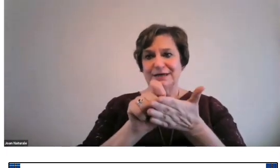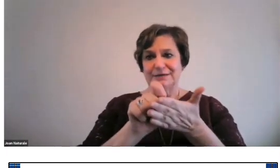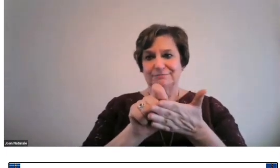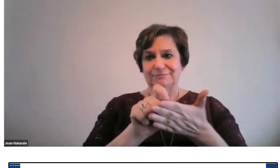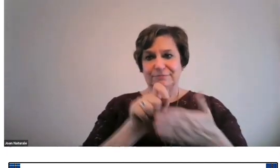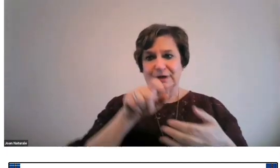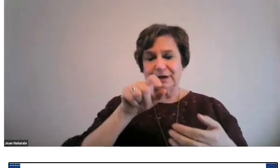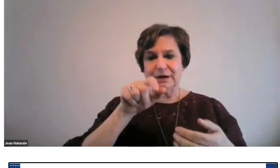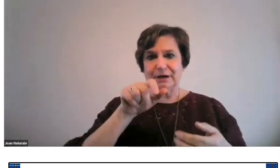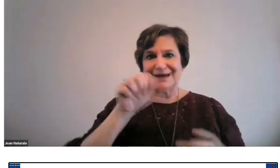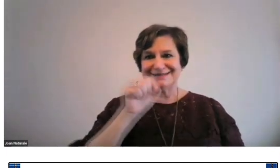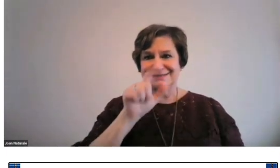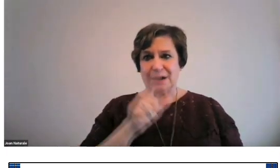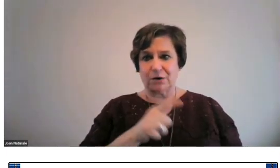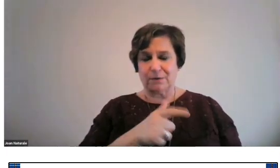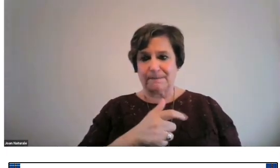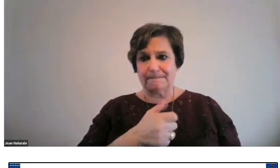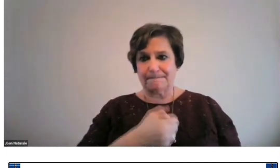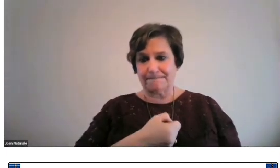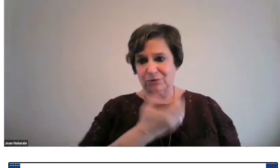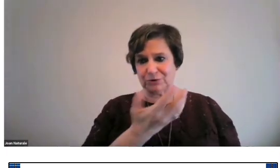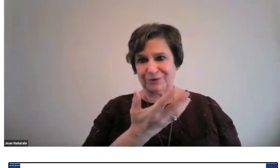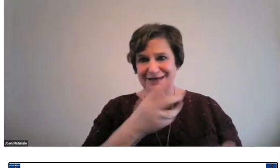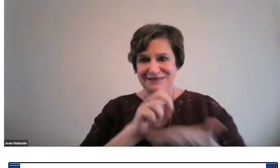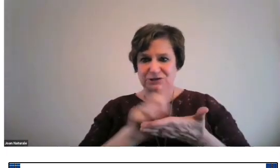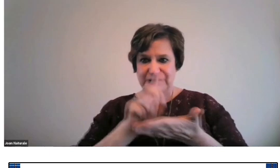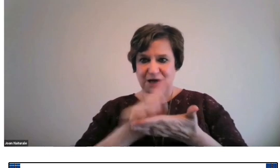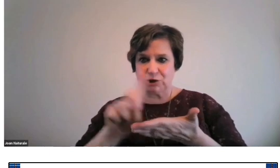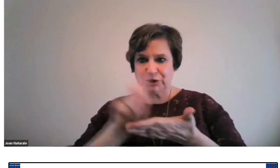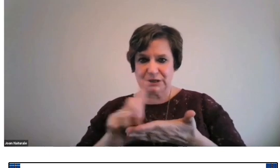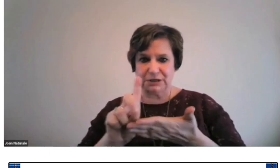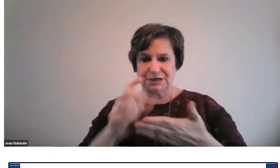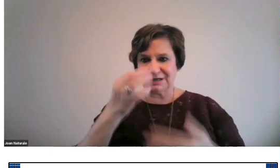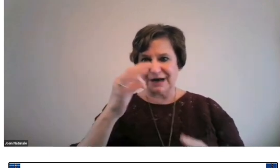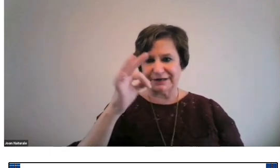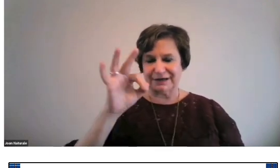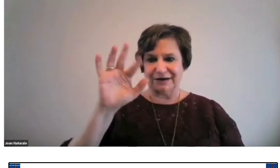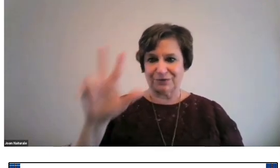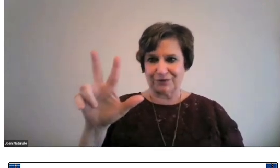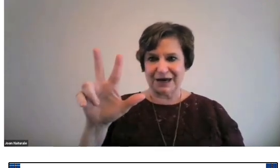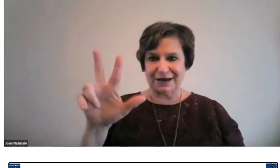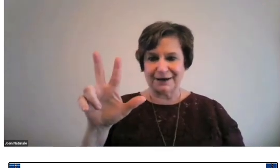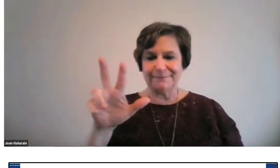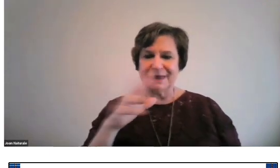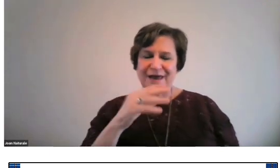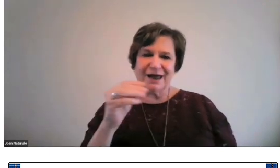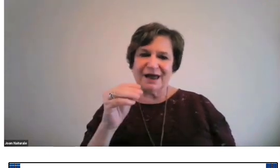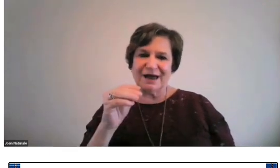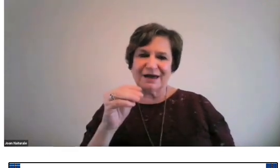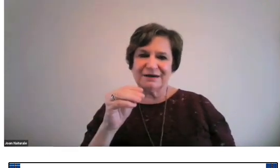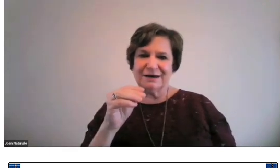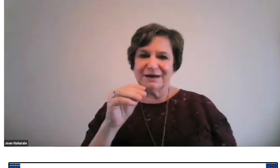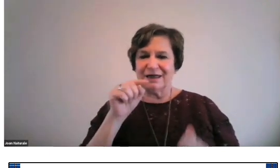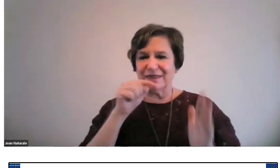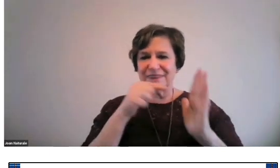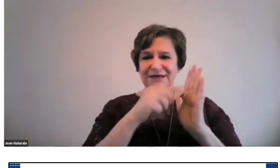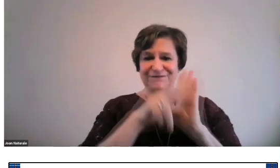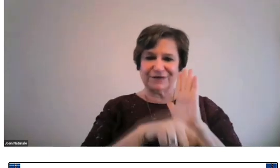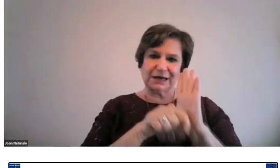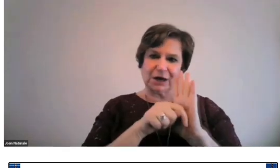Valli was the first to write an ASP poetry dissertation in 1993.